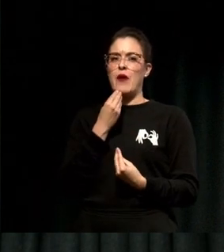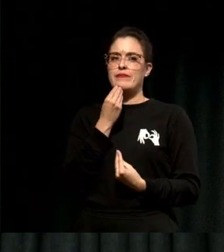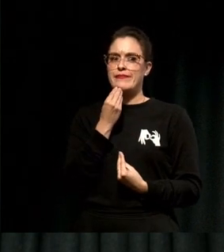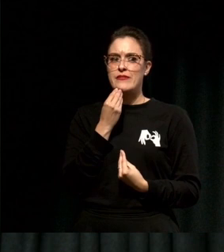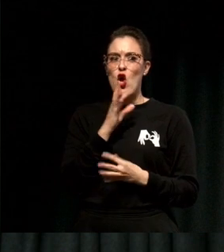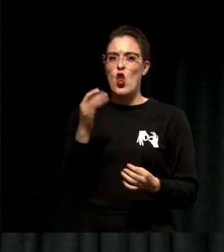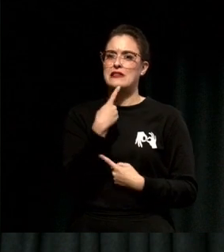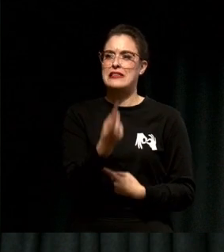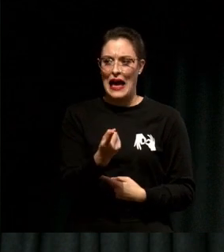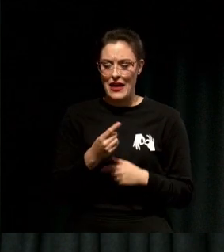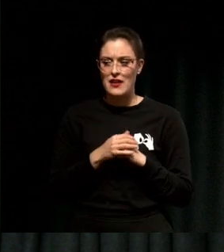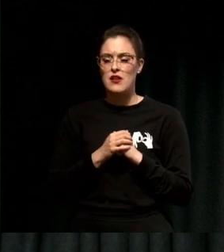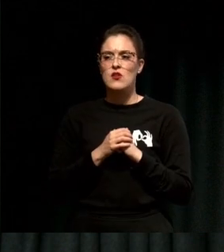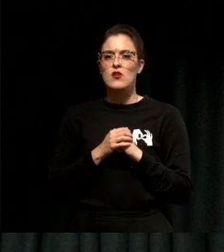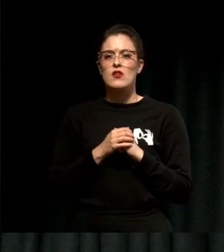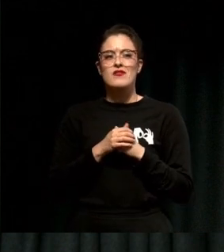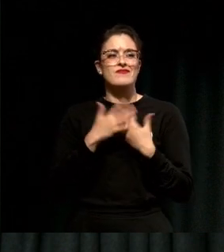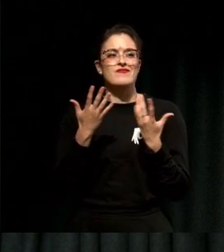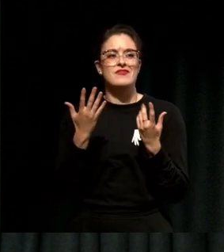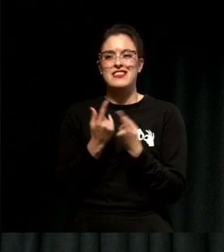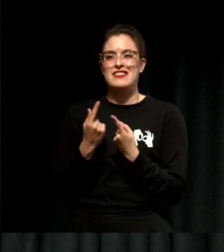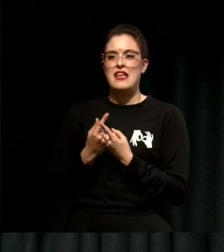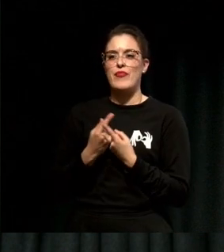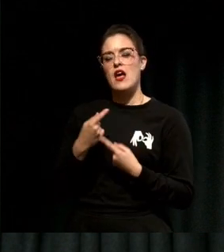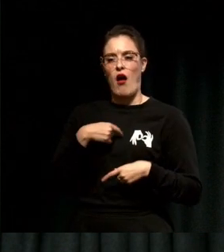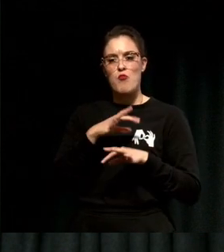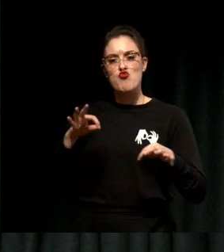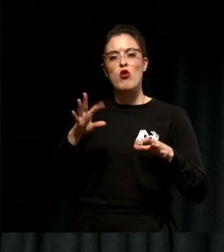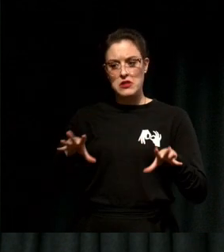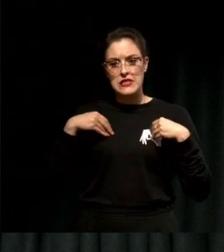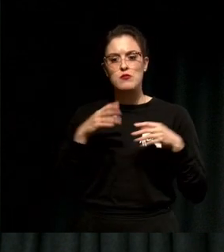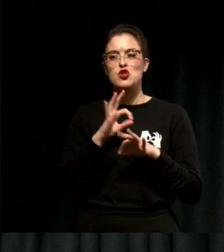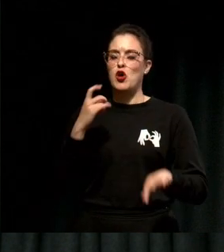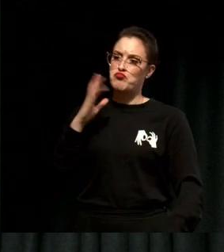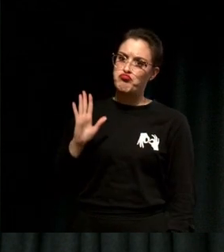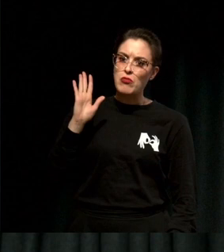feel is unfelt, or something that is unowned by you, or a promise that's unkept, maybe